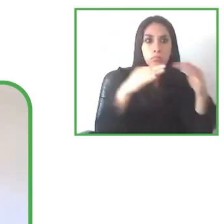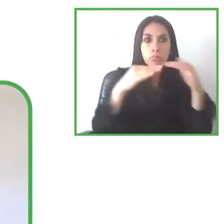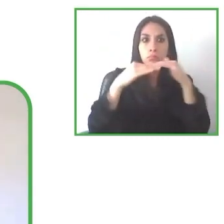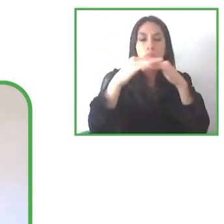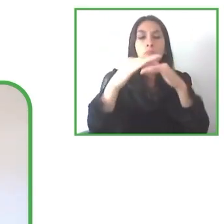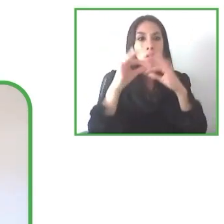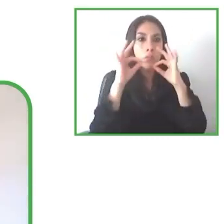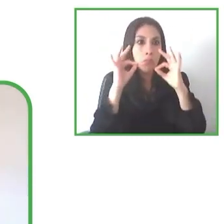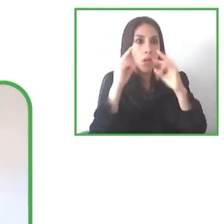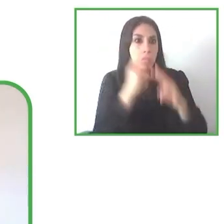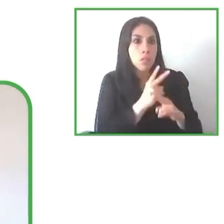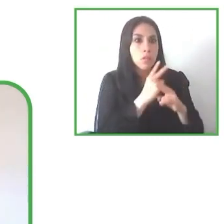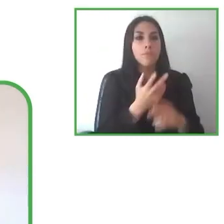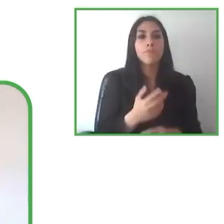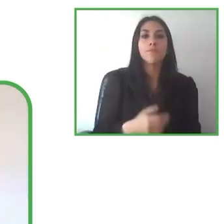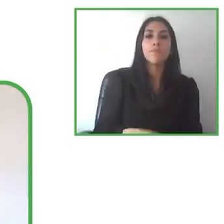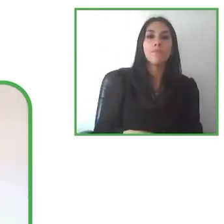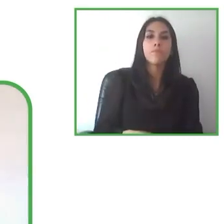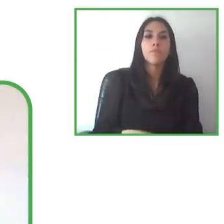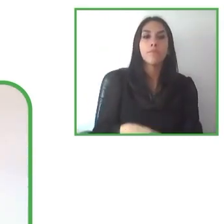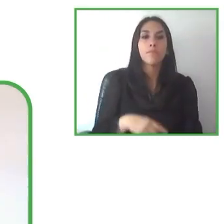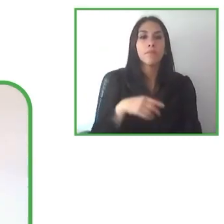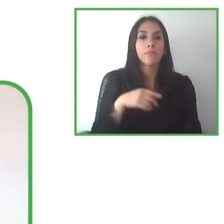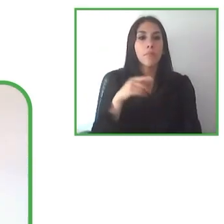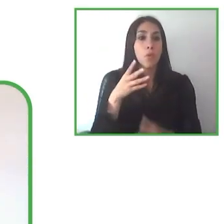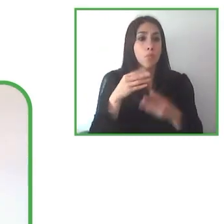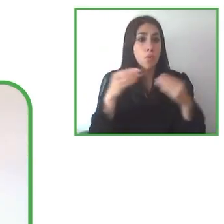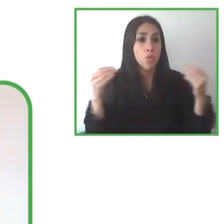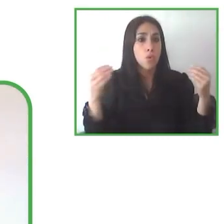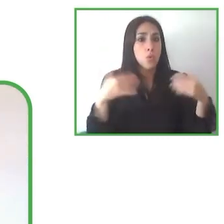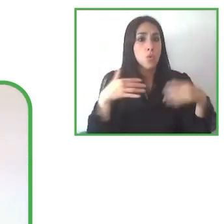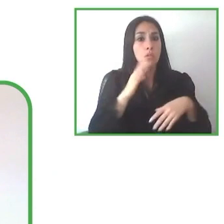And also I can mention there is quite a specialist,